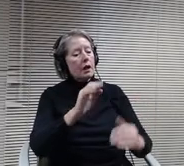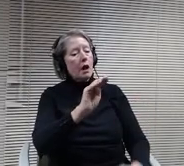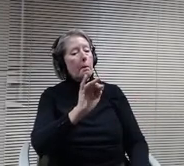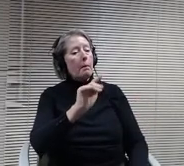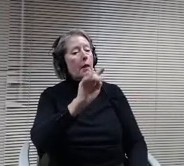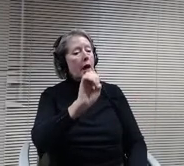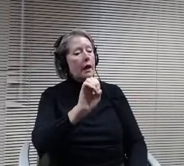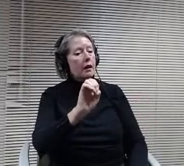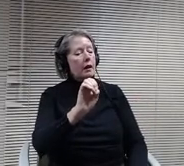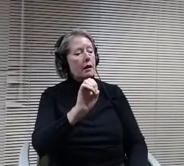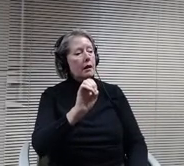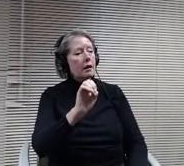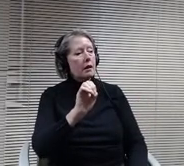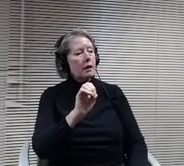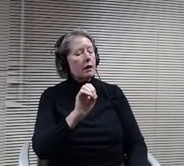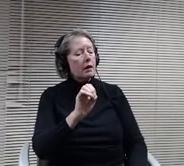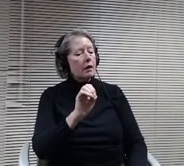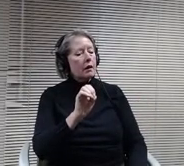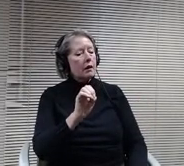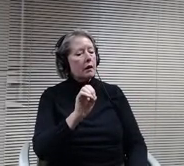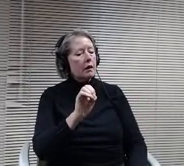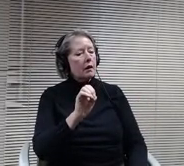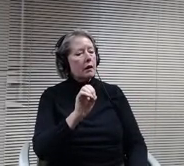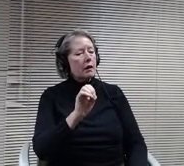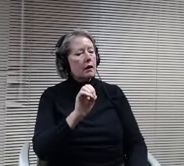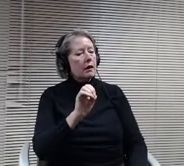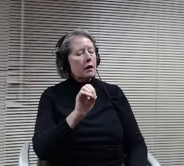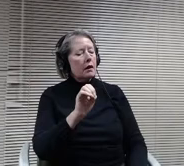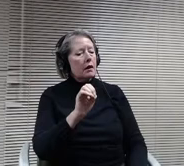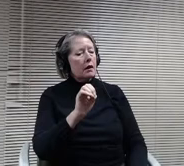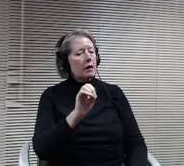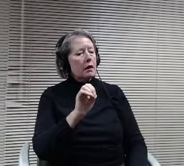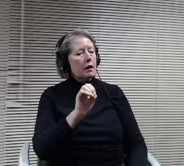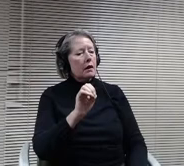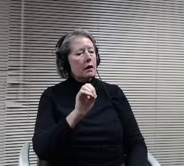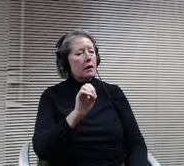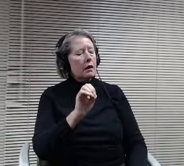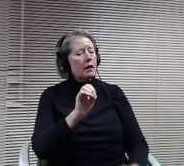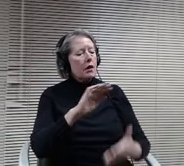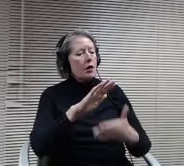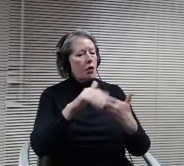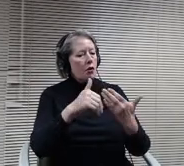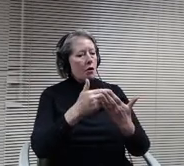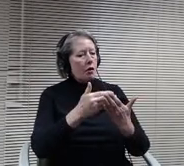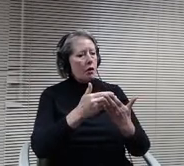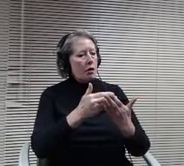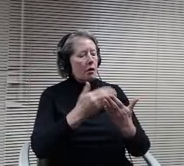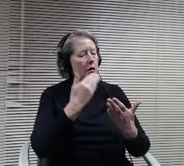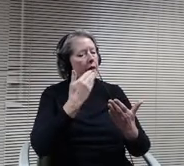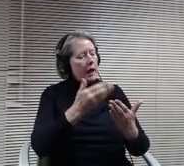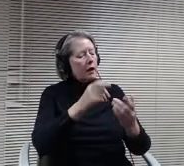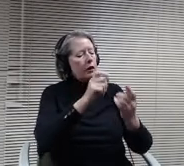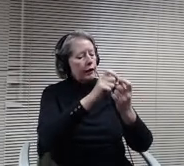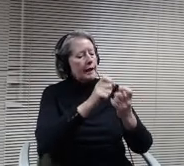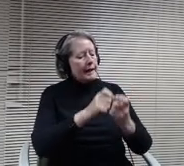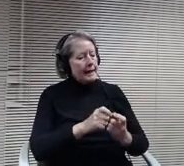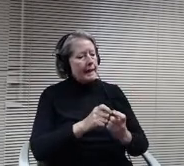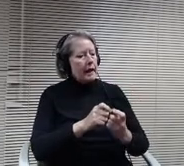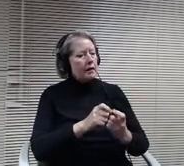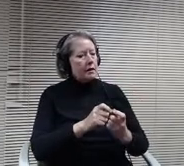Yeah no, I appreciate all the details type for sinanan you know we know from our study session we went over a lot of